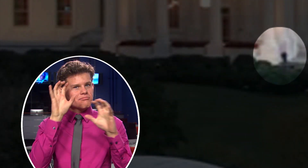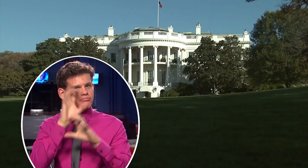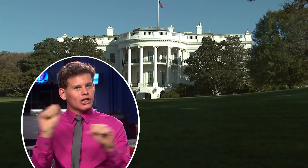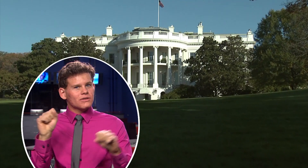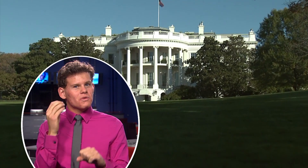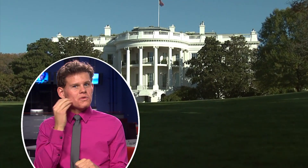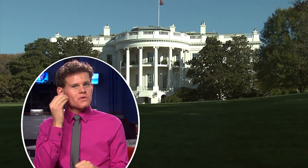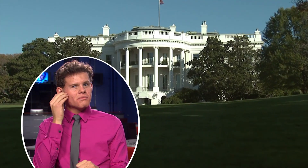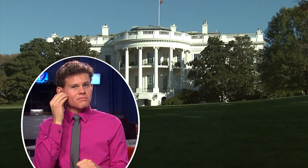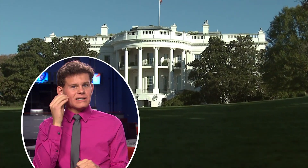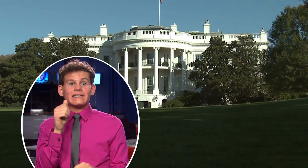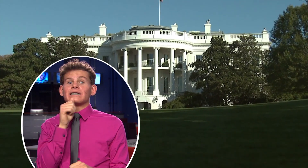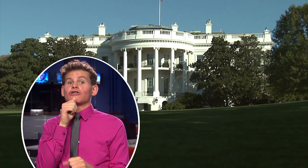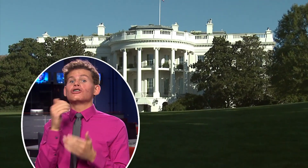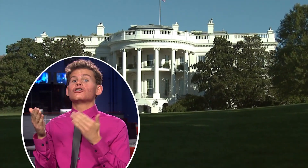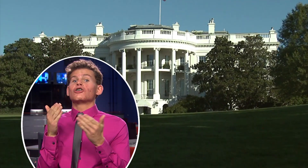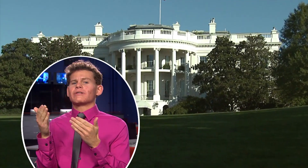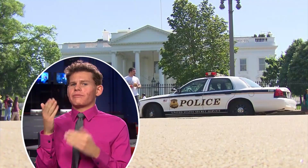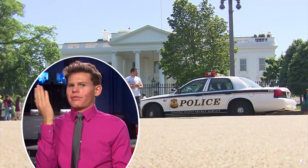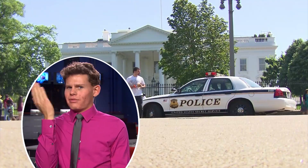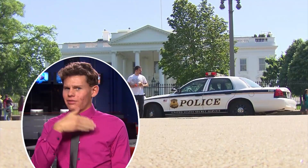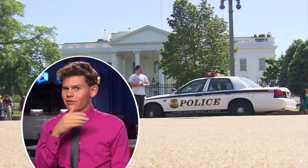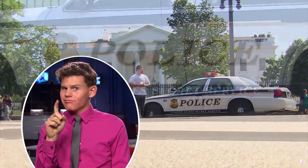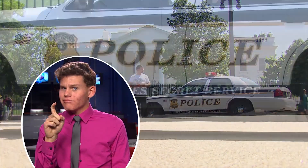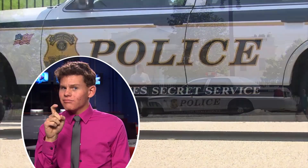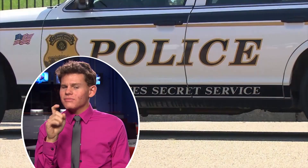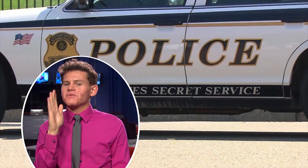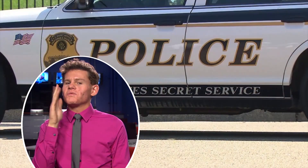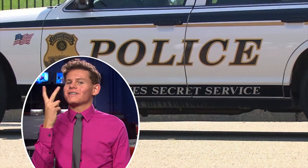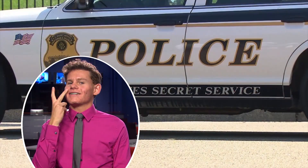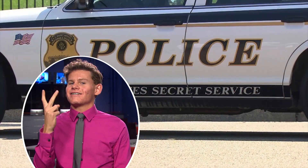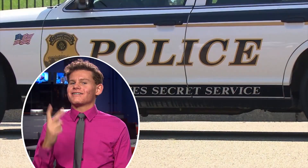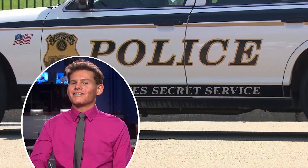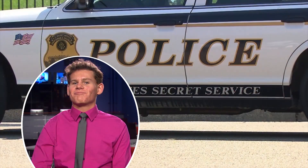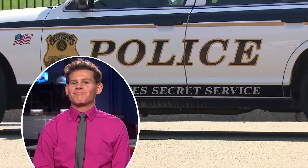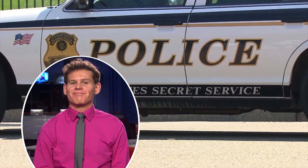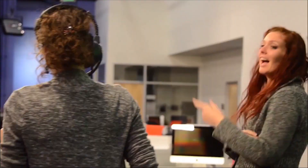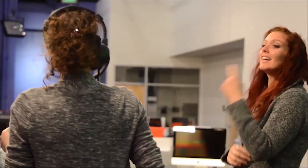into the President's home? Past the secret service? We'll take a look.